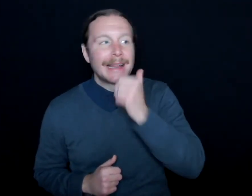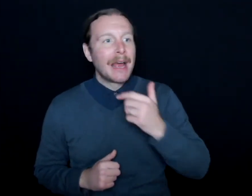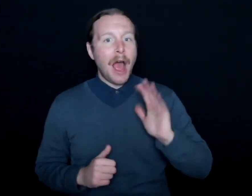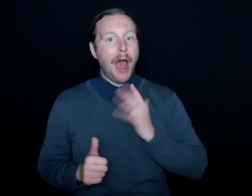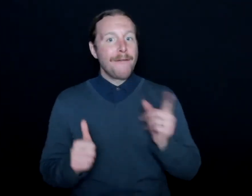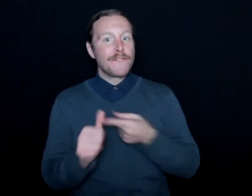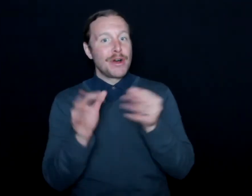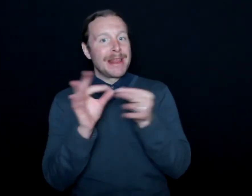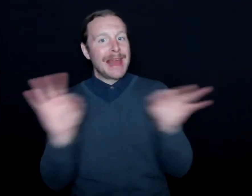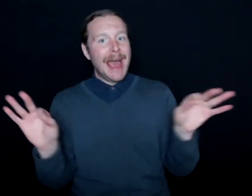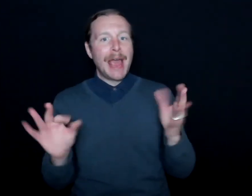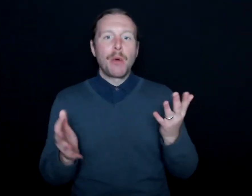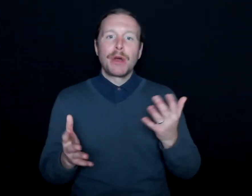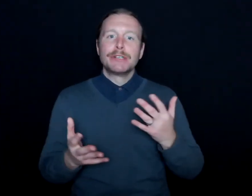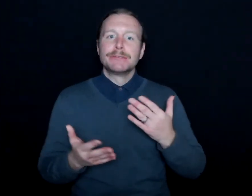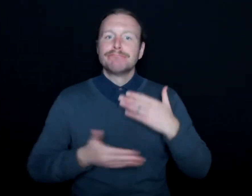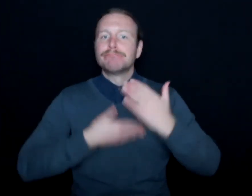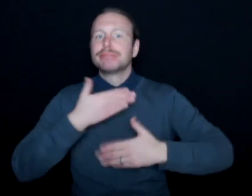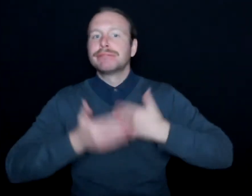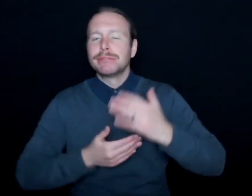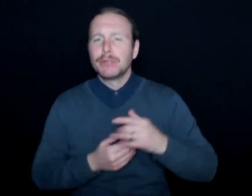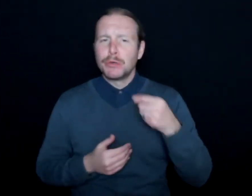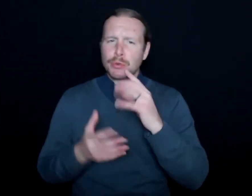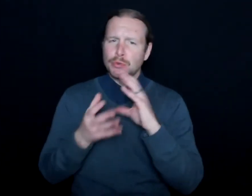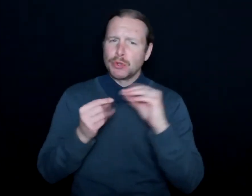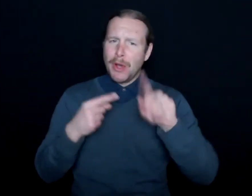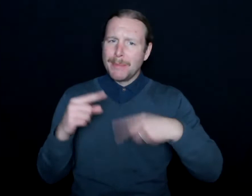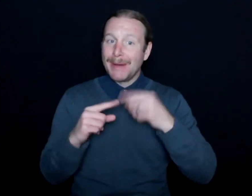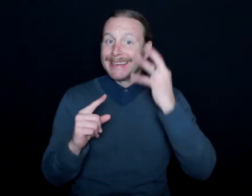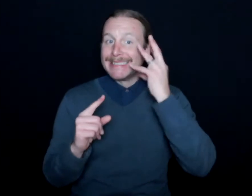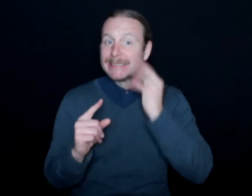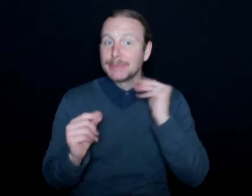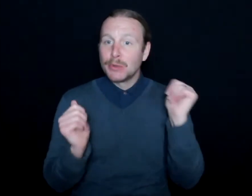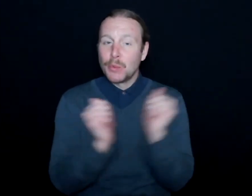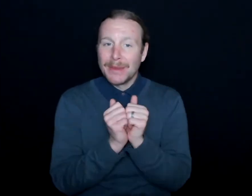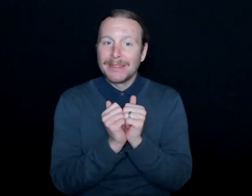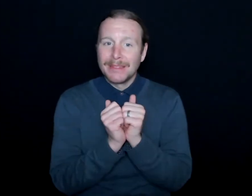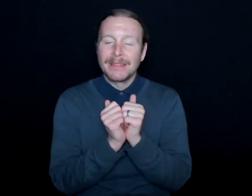And as you were talking through the experience and describing